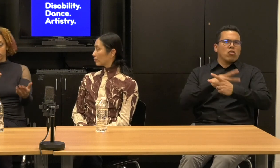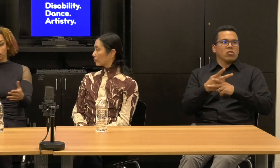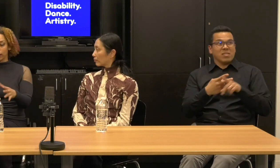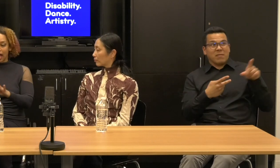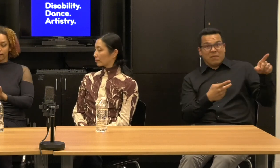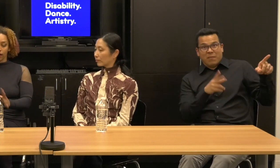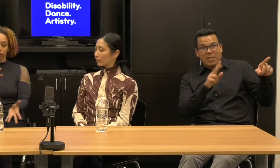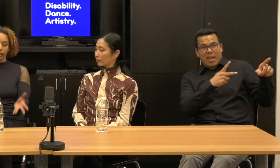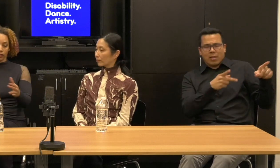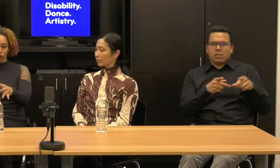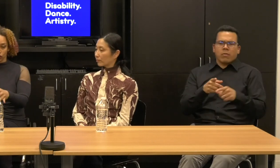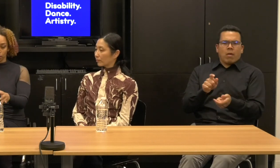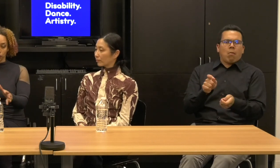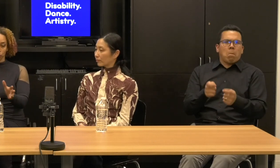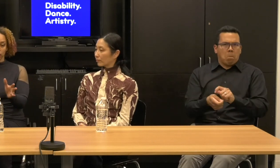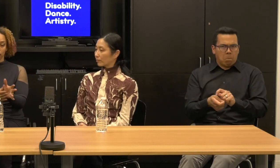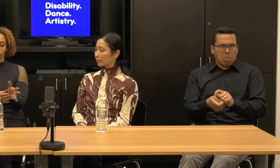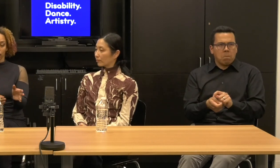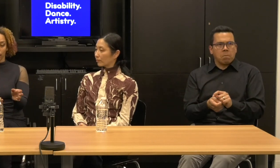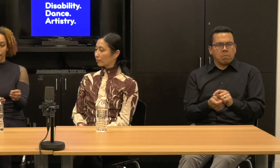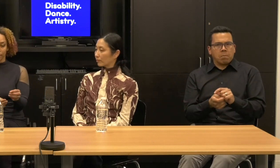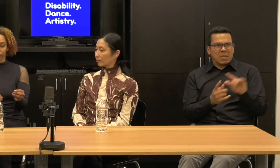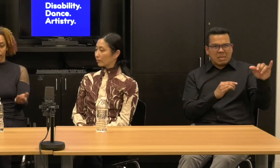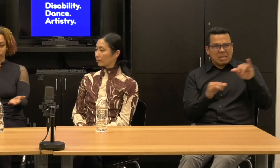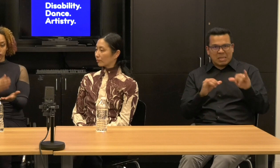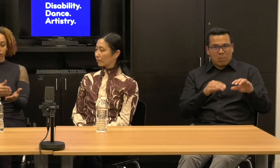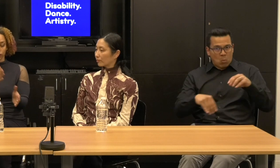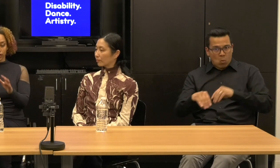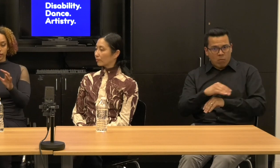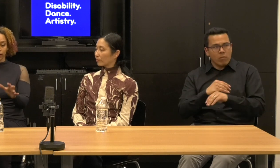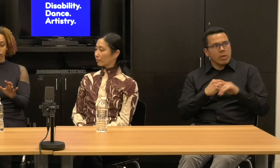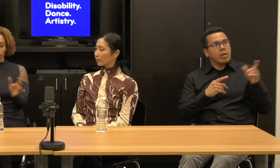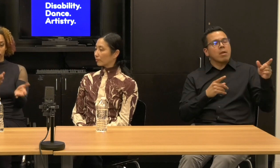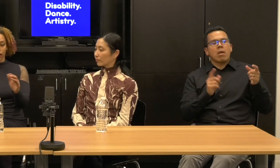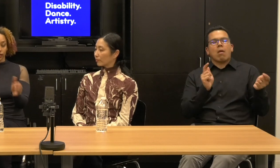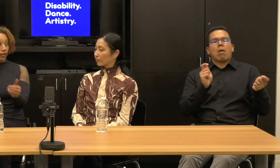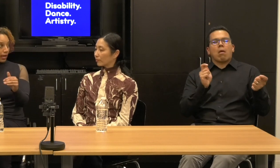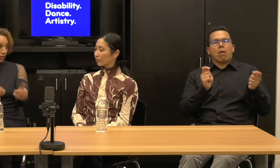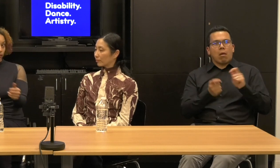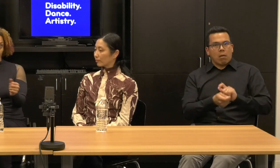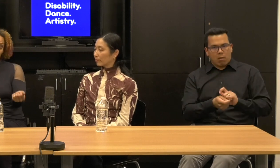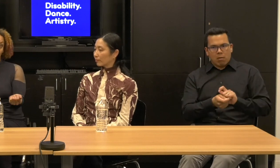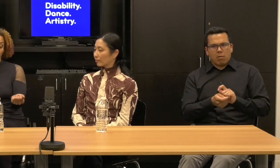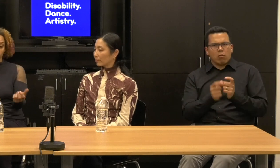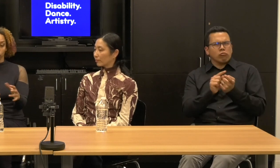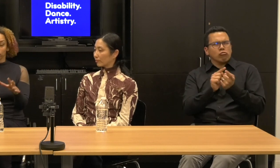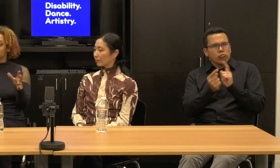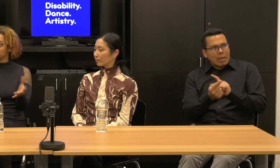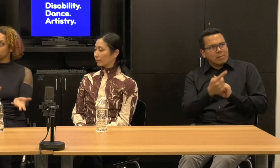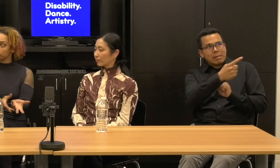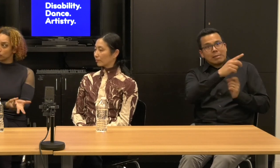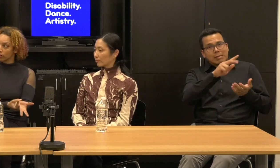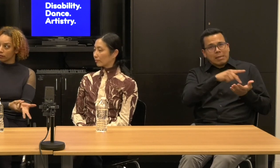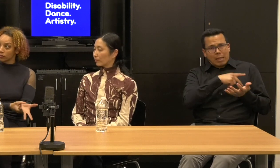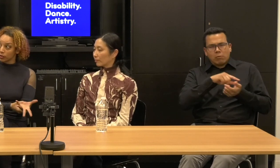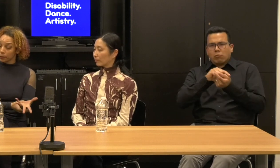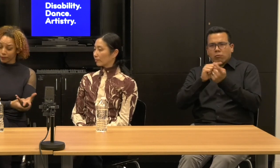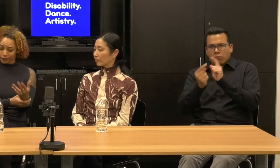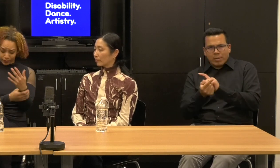And so you have a relationship between sort of translation and adaptation as one form human generation.